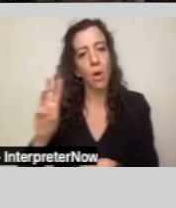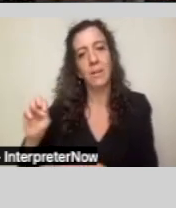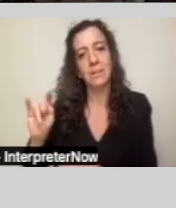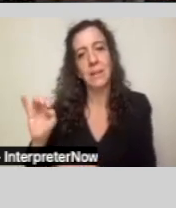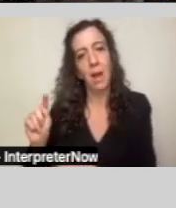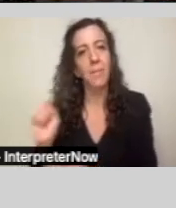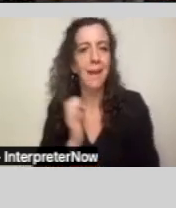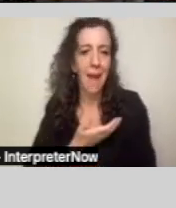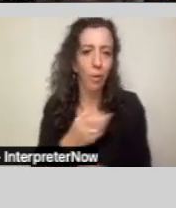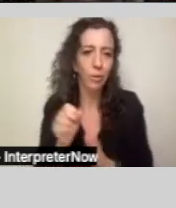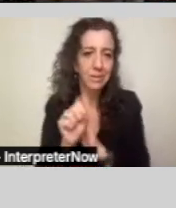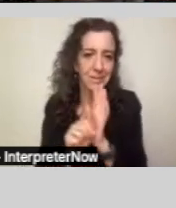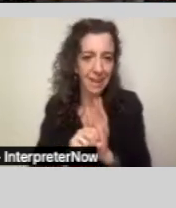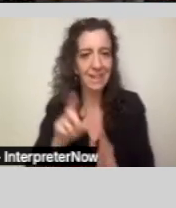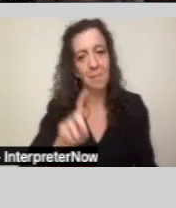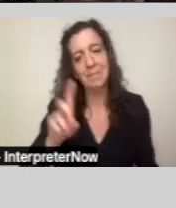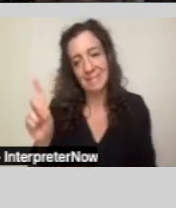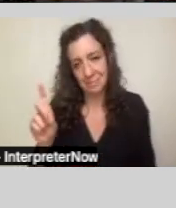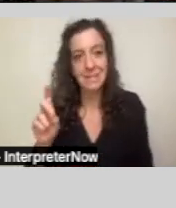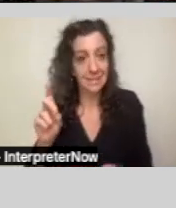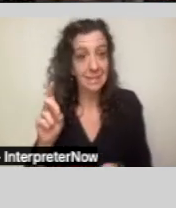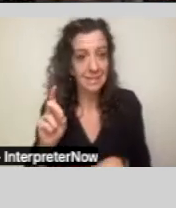And there are a few things that drove this change.